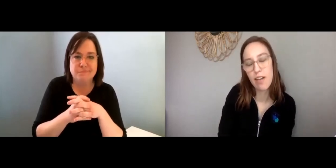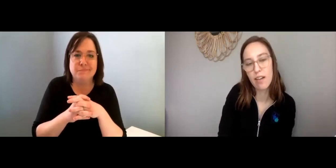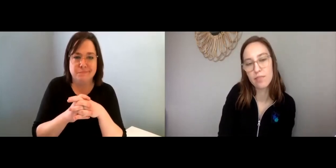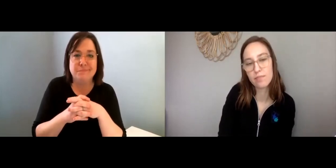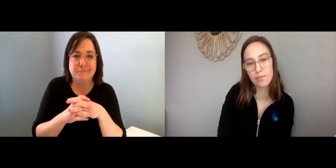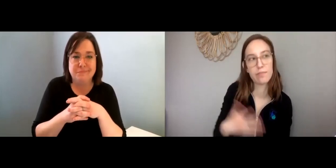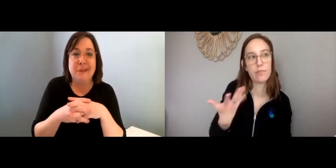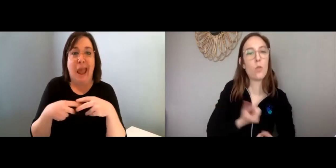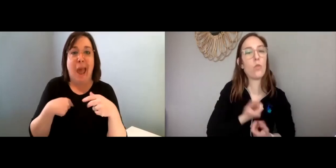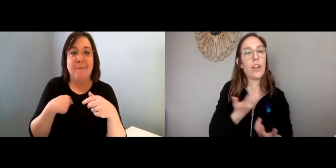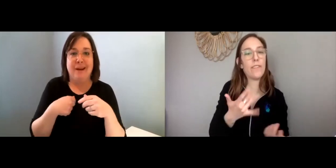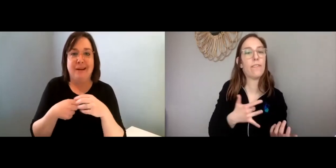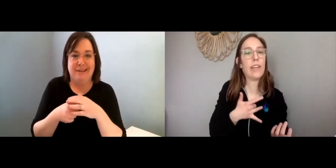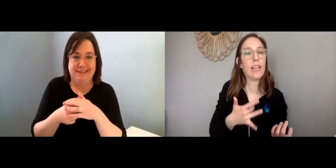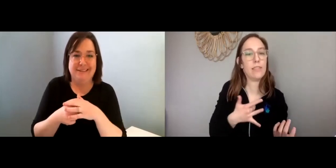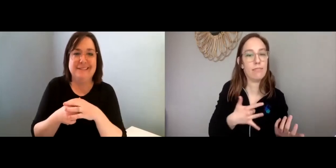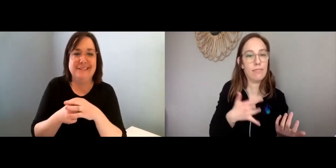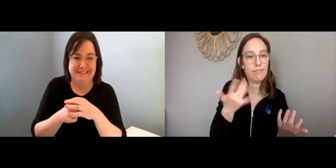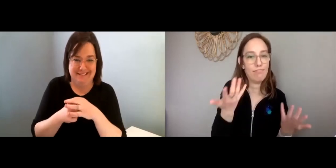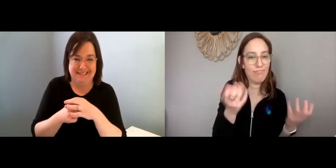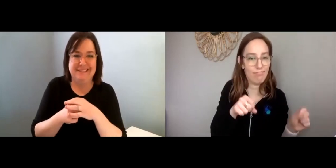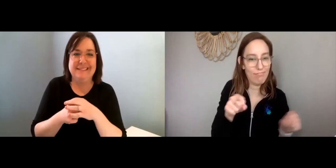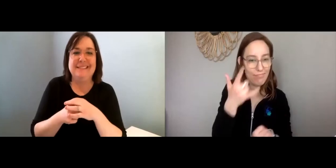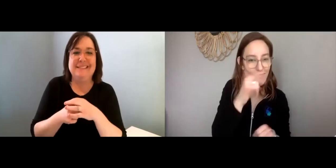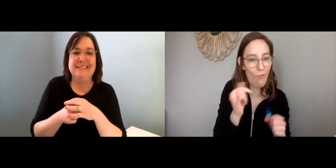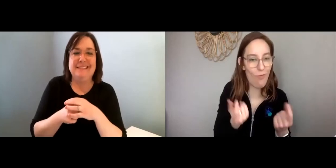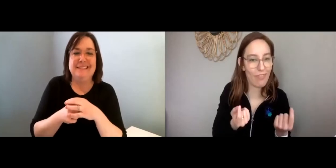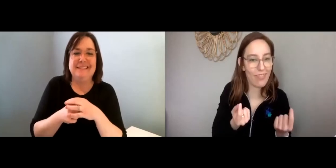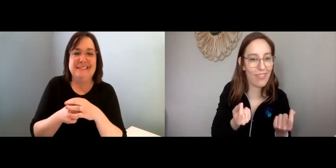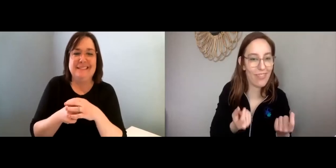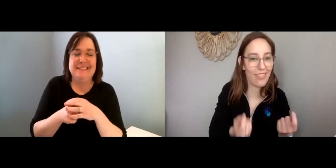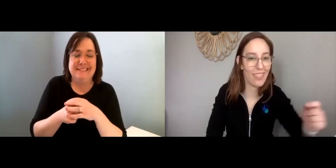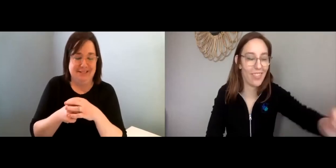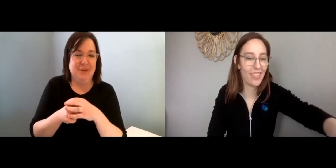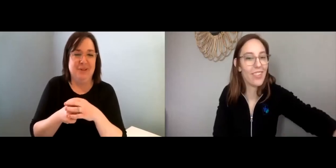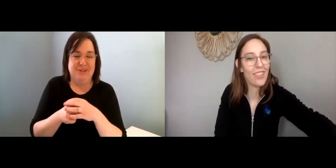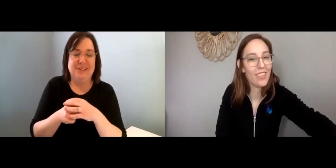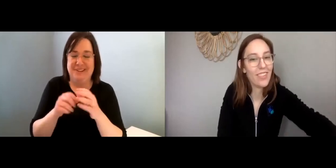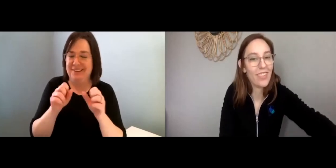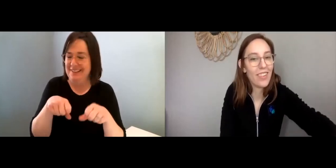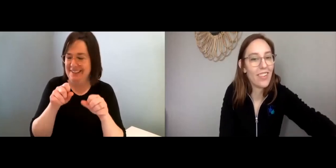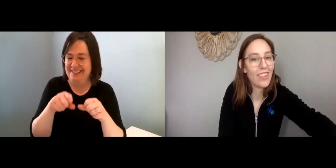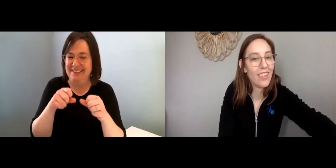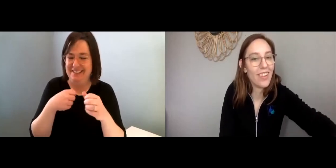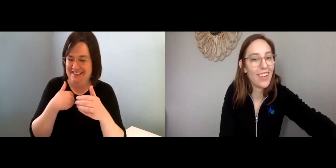Lisa: Yeah. Maggie: What does that look like, do you think? What kinds of things can you do?